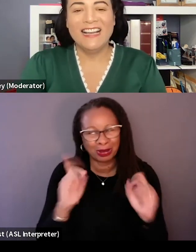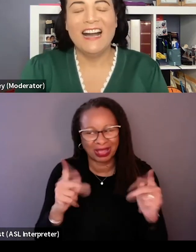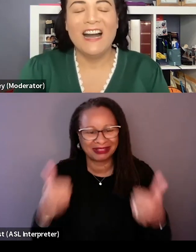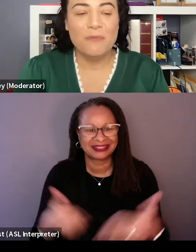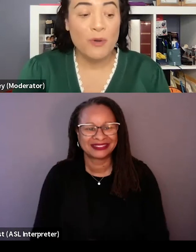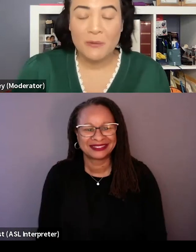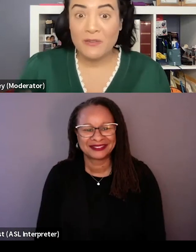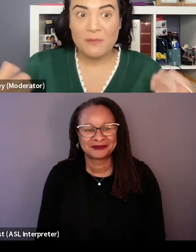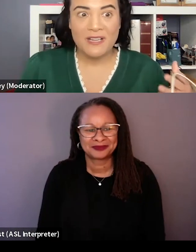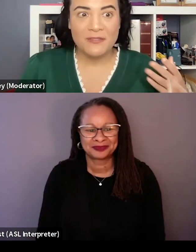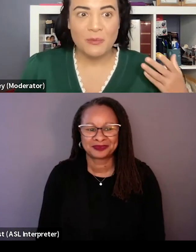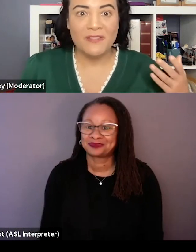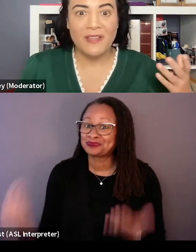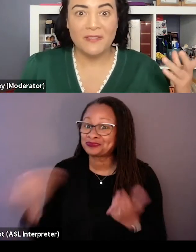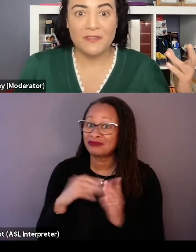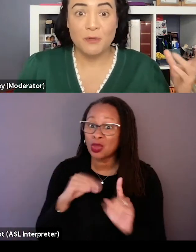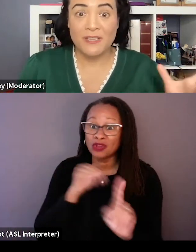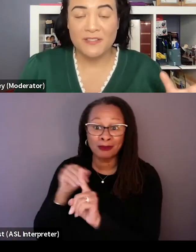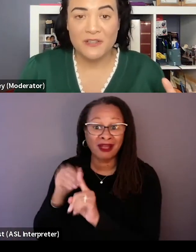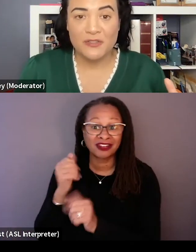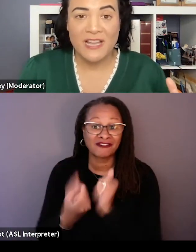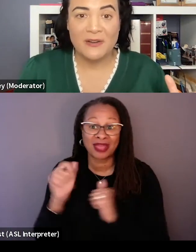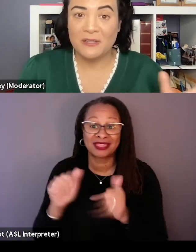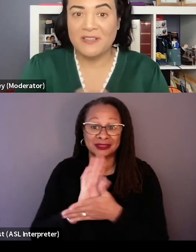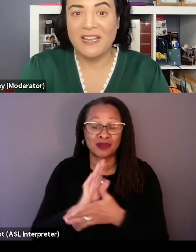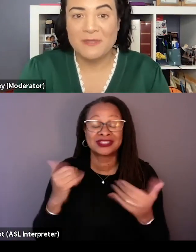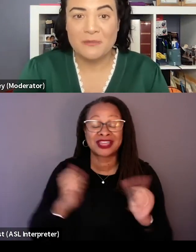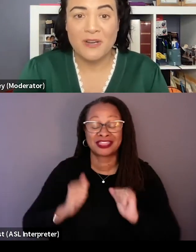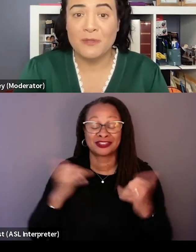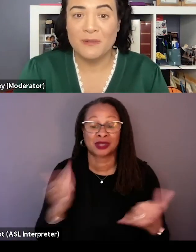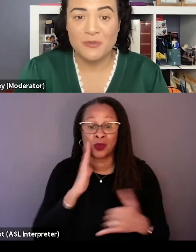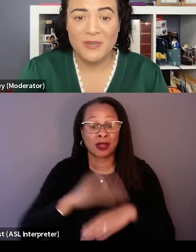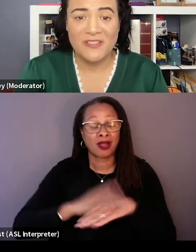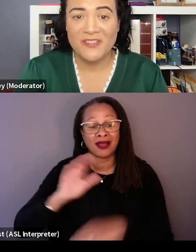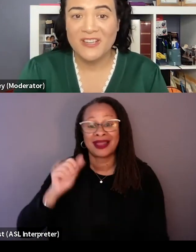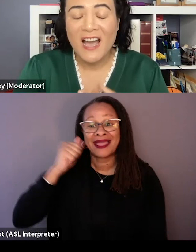Well again, I wanna remind everyone that this movie is in theaters now and it'll be on Amazon Prime November 23rd,